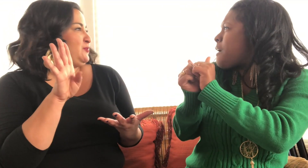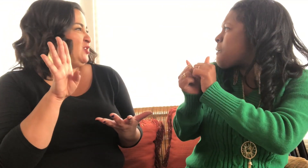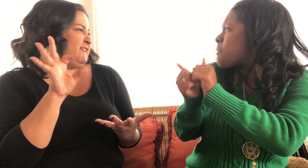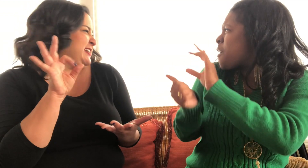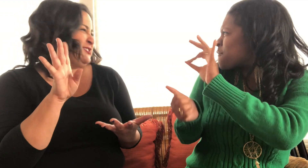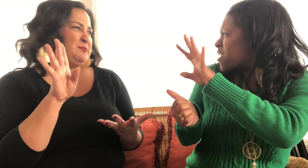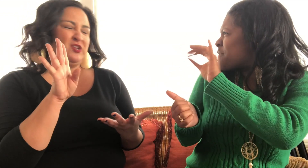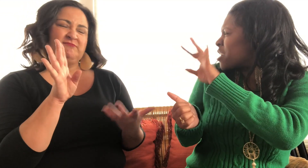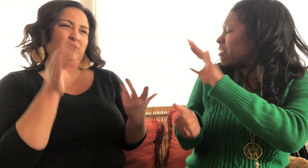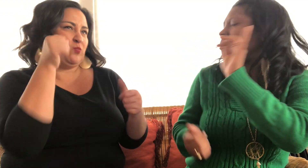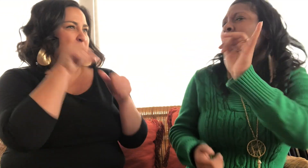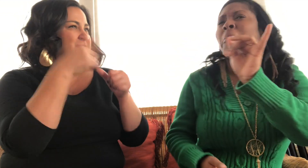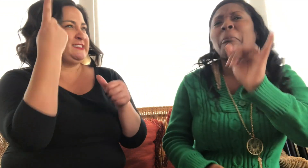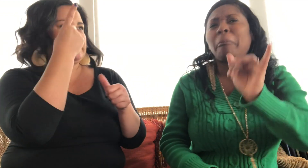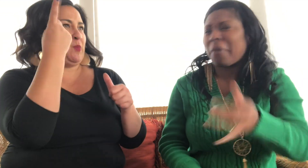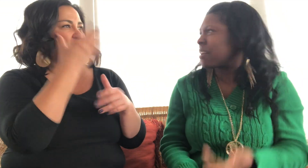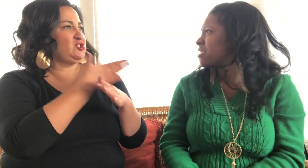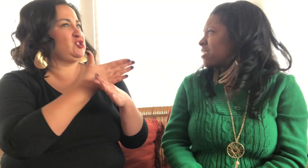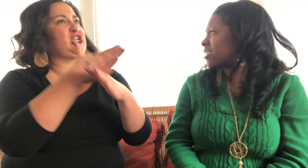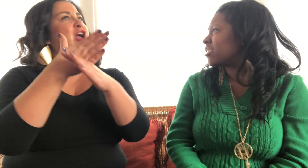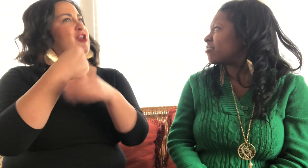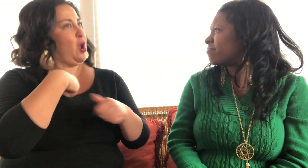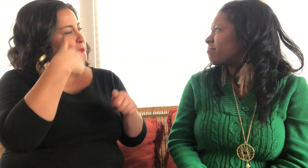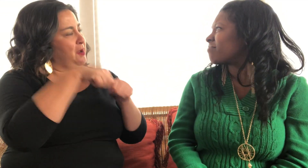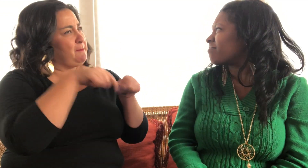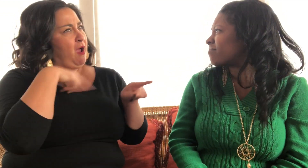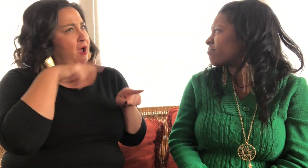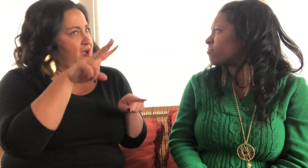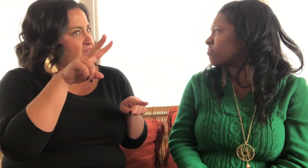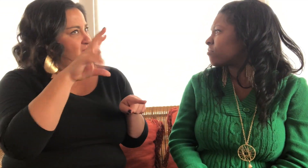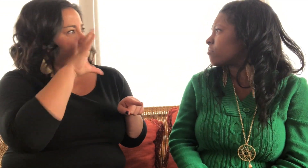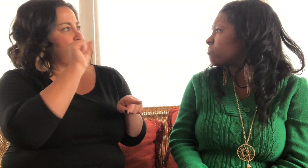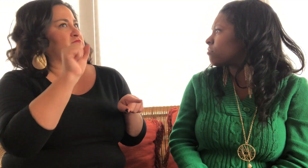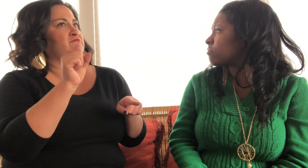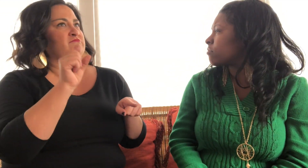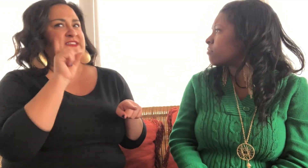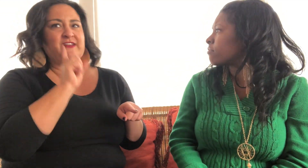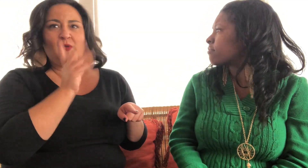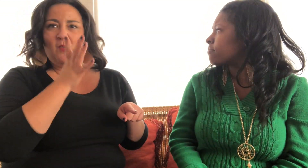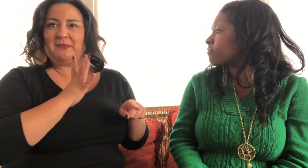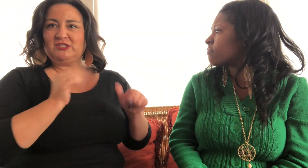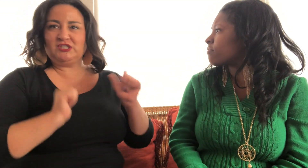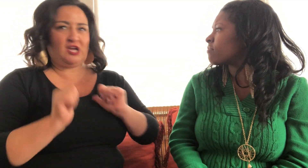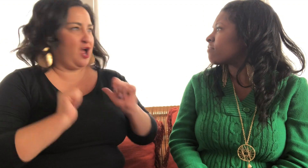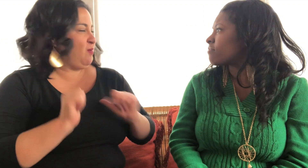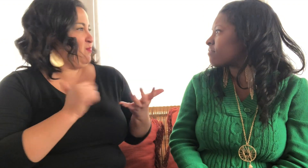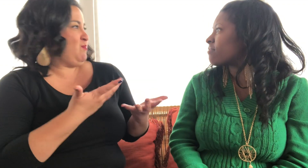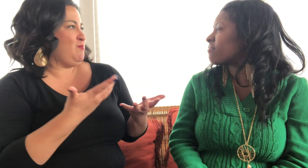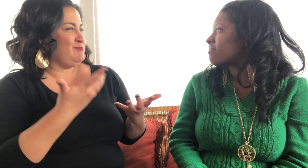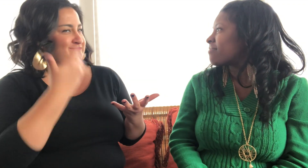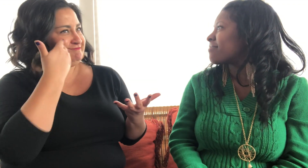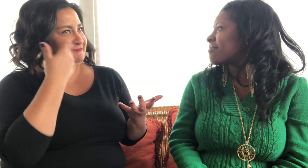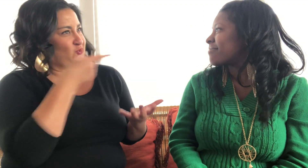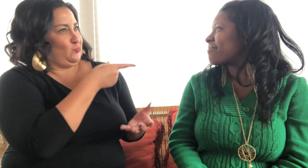Facebook? Oh, I see. Facebook. Someone shared your video. I remember seeing it and I was fascinated that there is a deaf woman show.